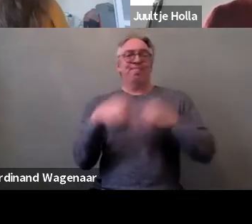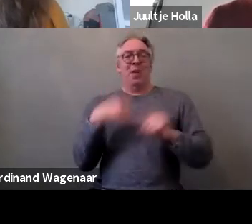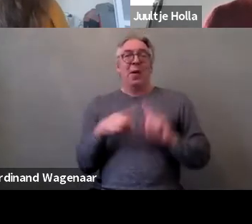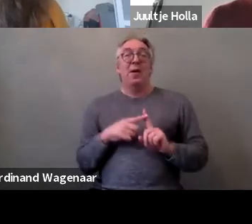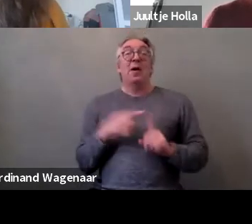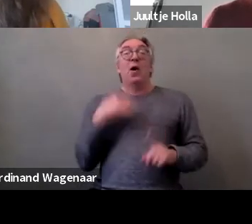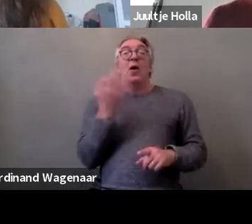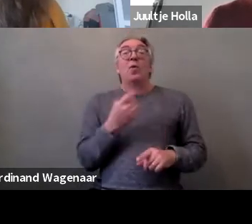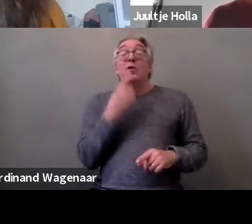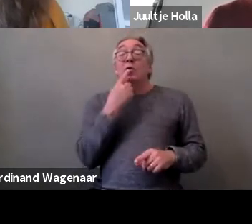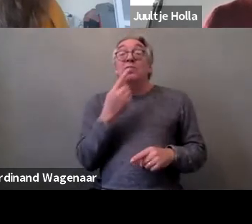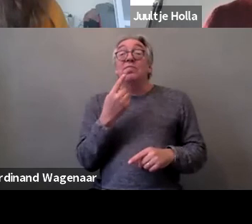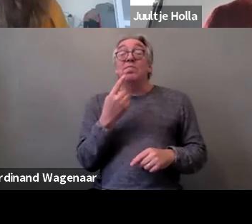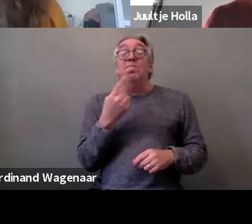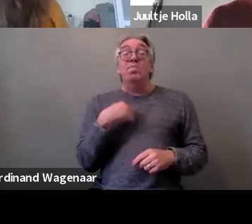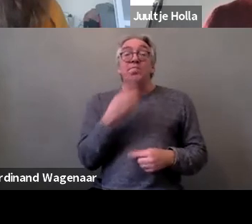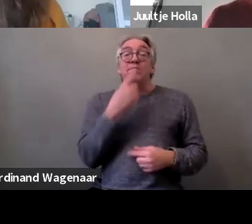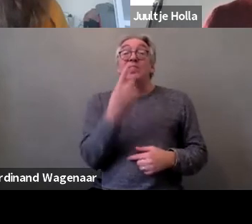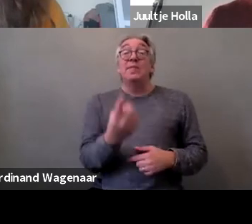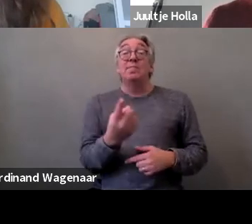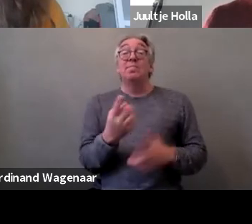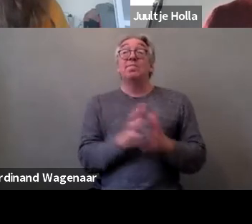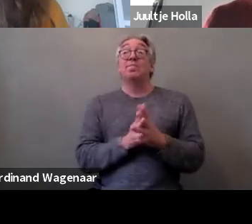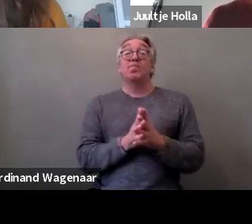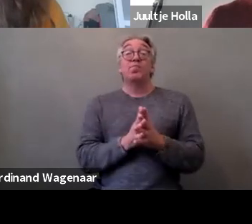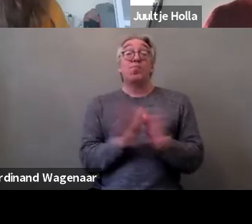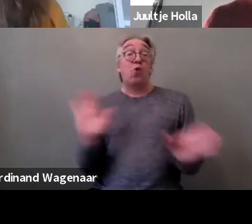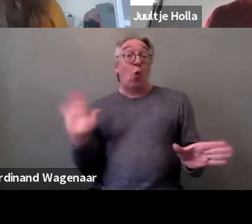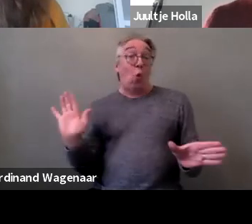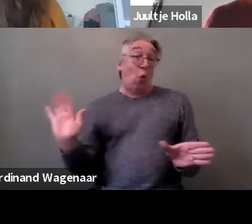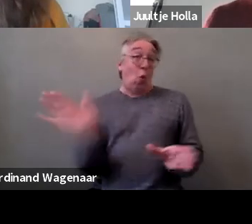all the countries that we’ve visited and engaged with